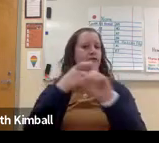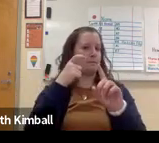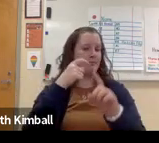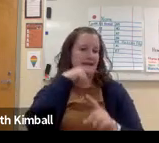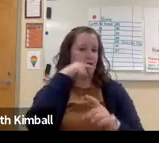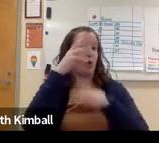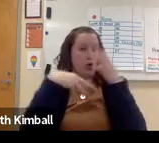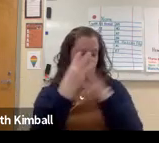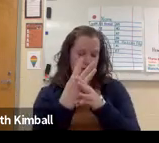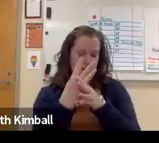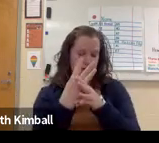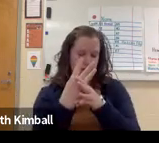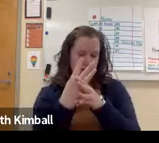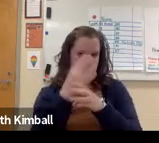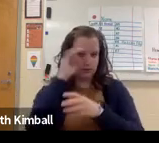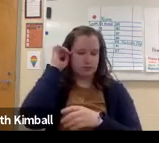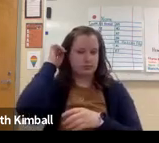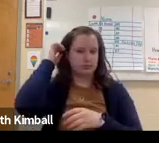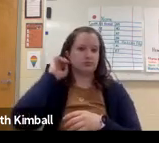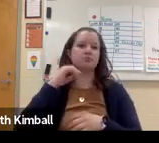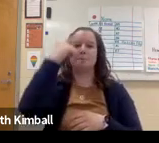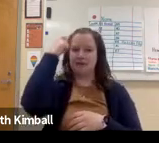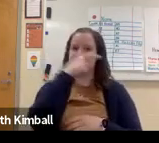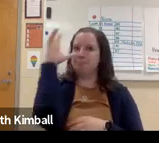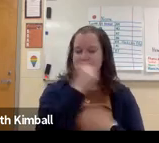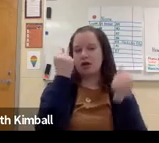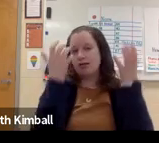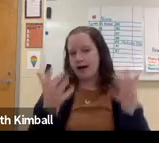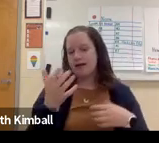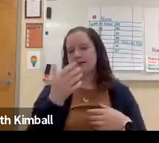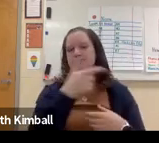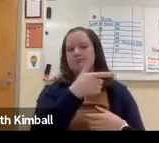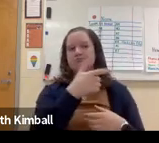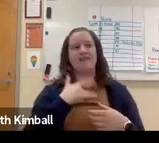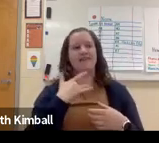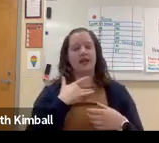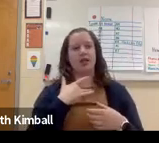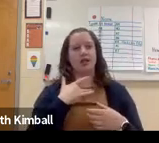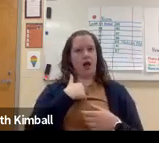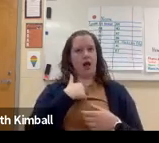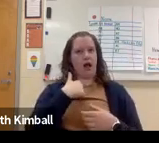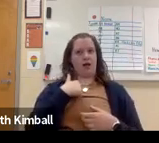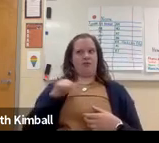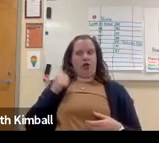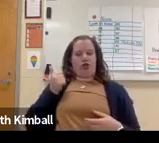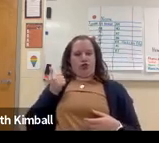Often, the kids do feel very connected-- or disconnected, excuse me-- from the hearing world.